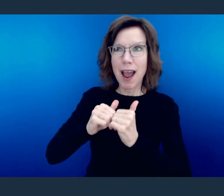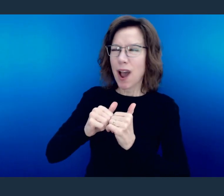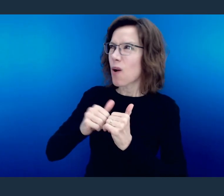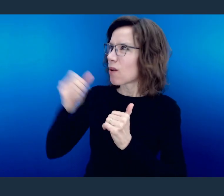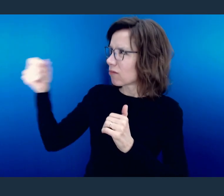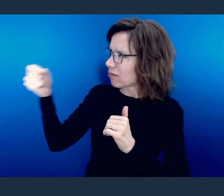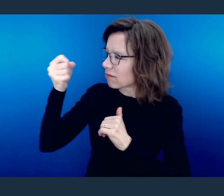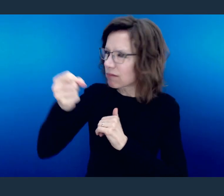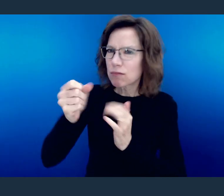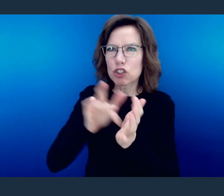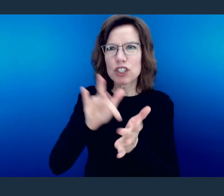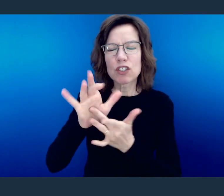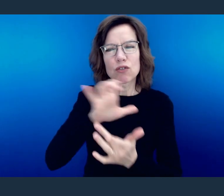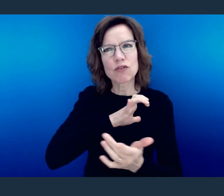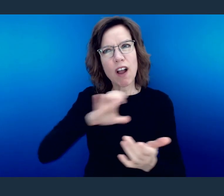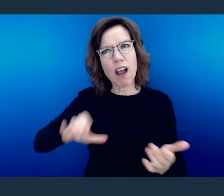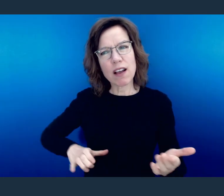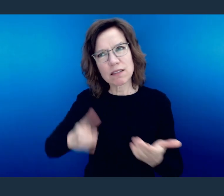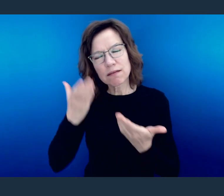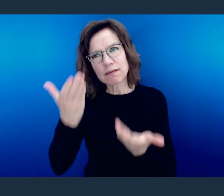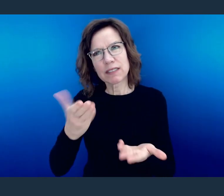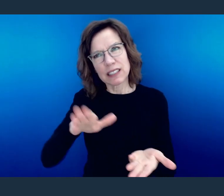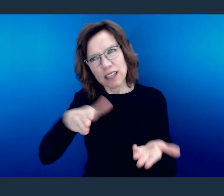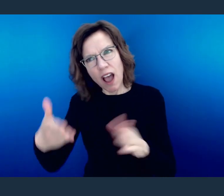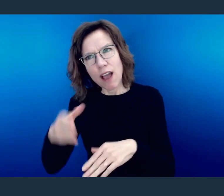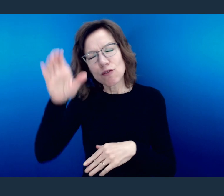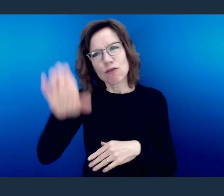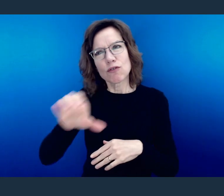Jesus Christ on the cross. We thank You for the resurrection.